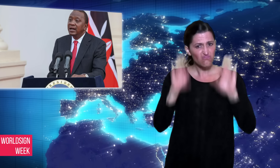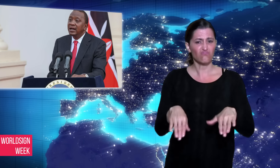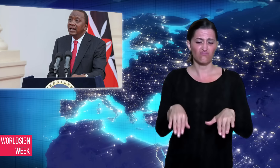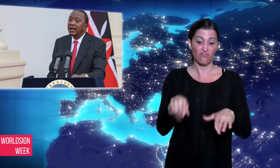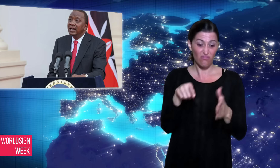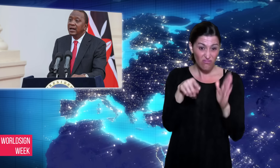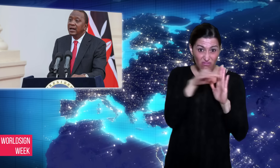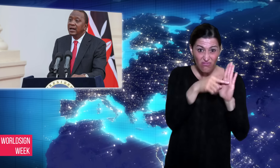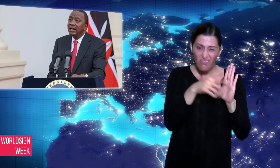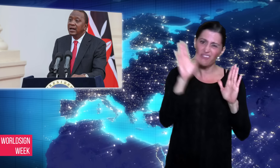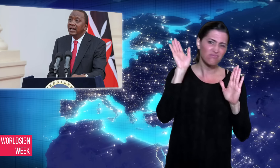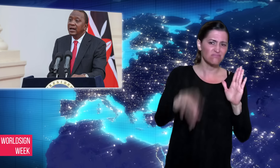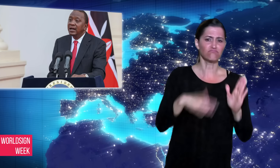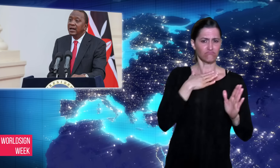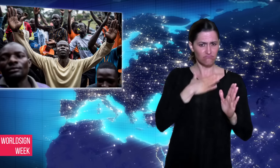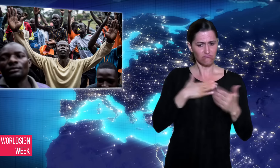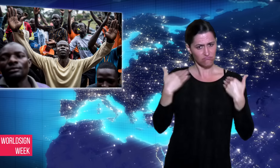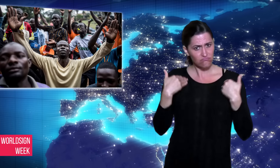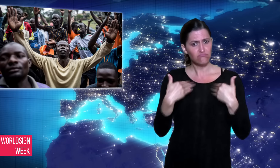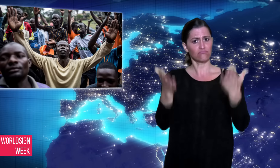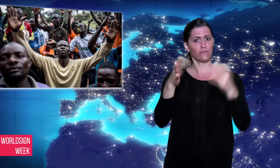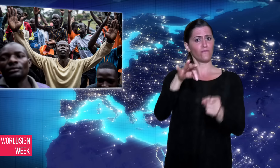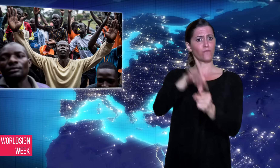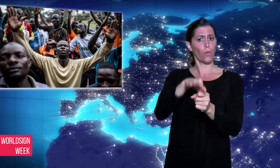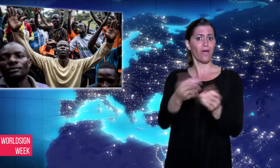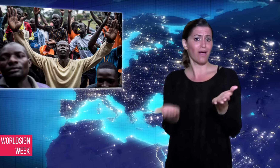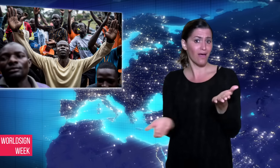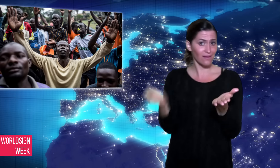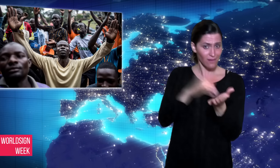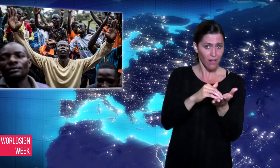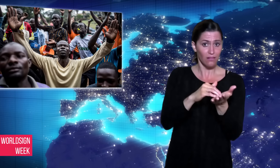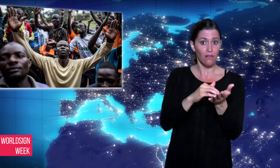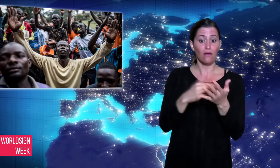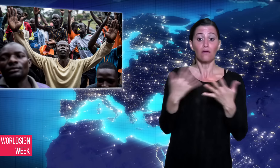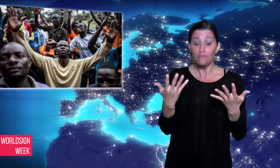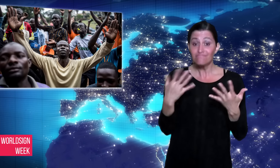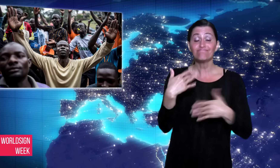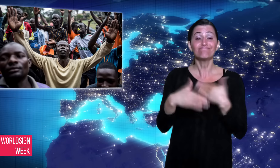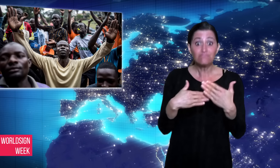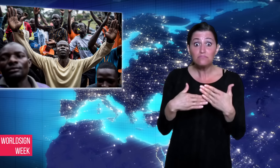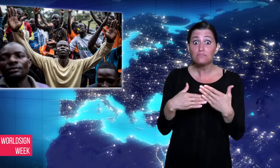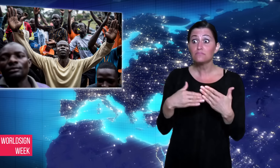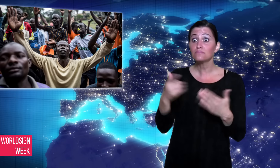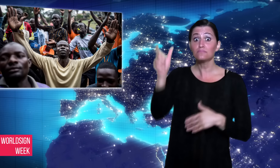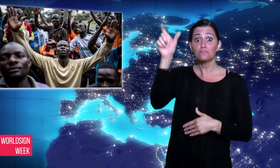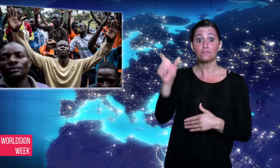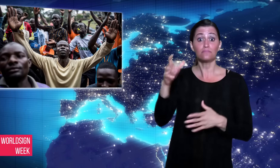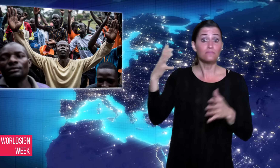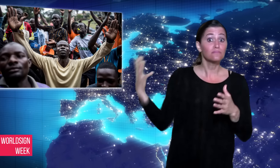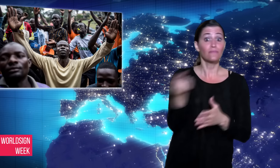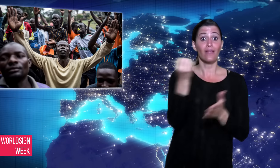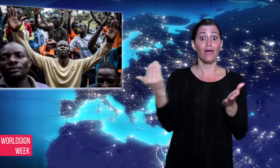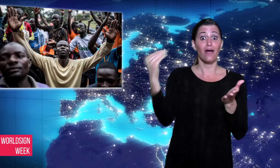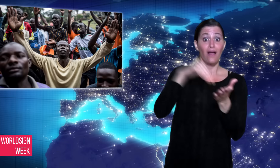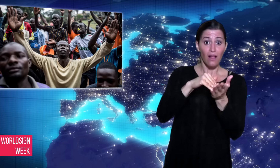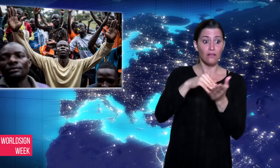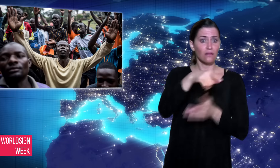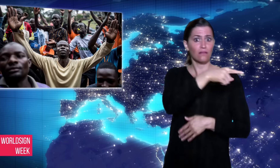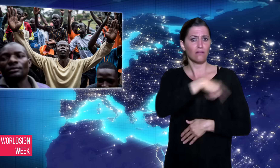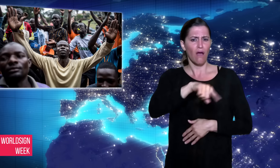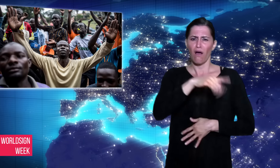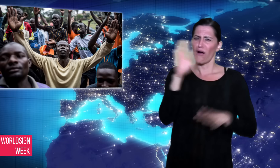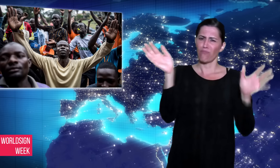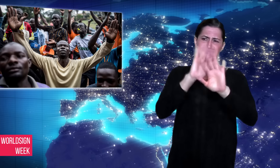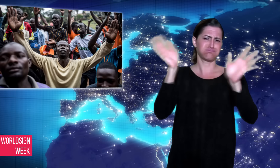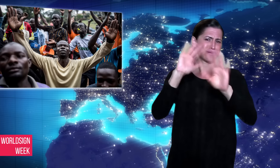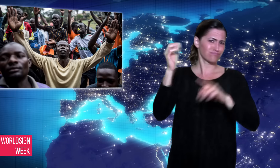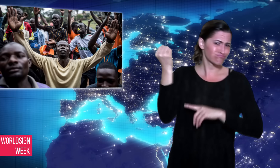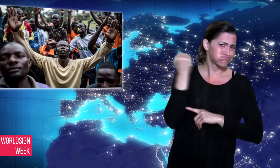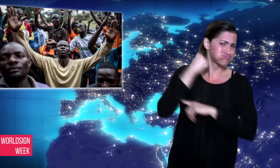opposition leader is now calling for